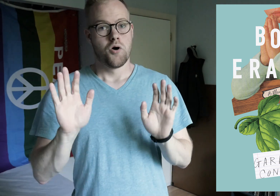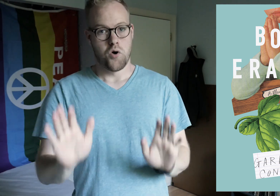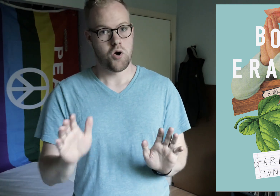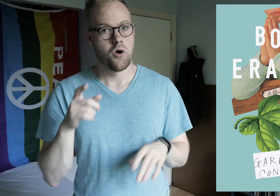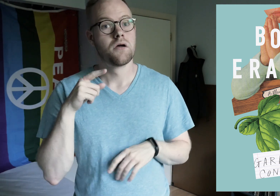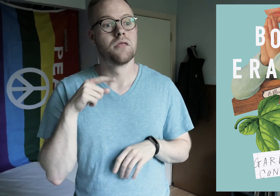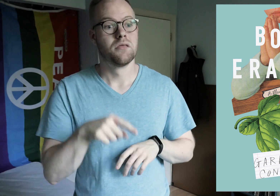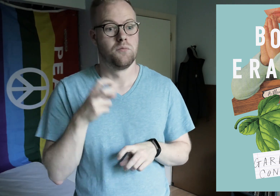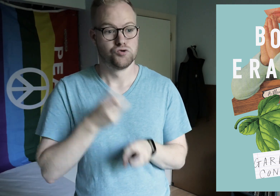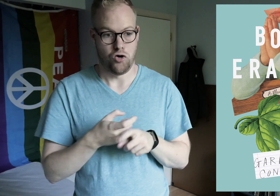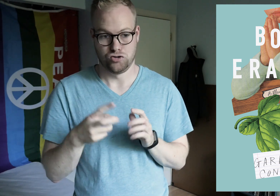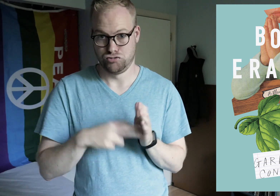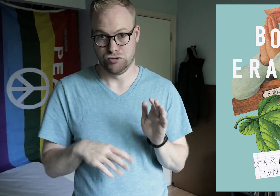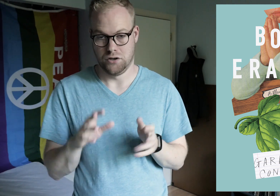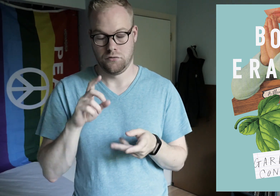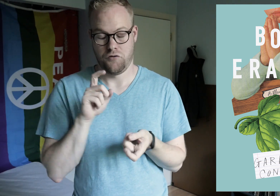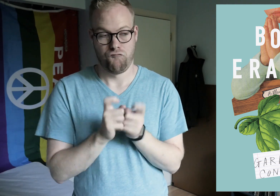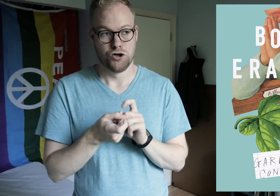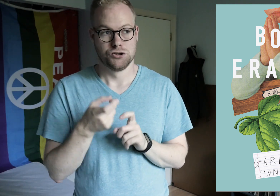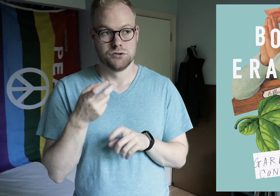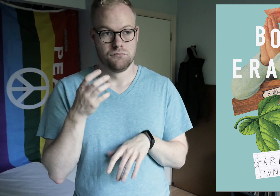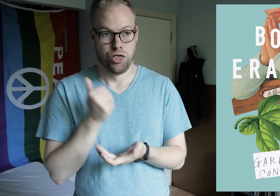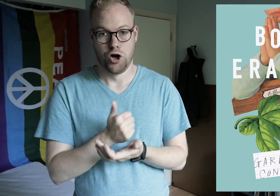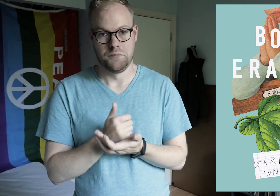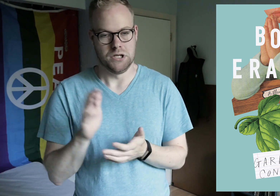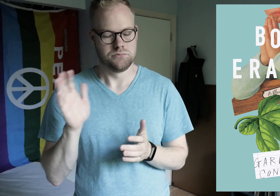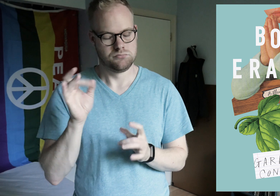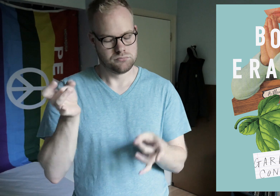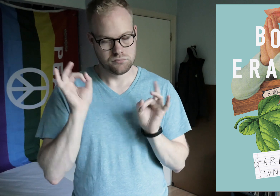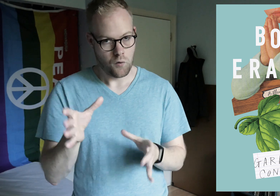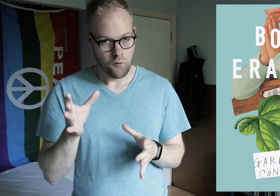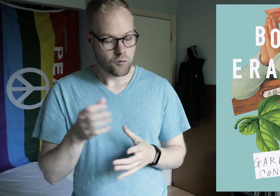Whew. This was hard to read, conversion therapy is just horrible.